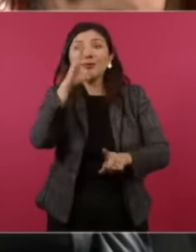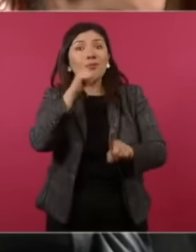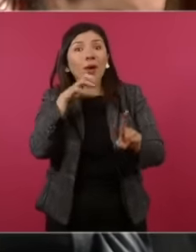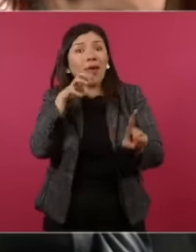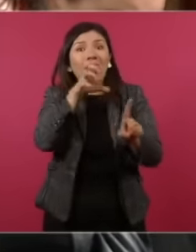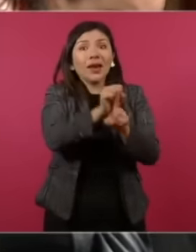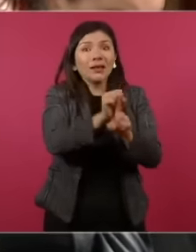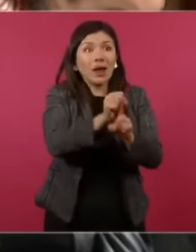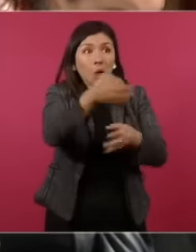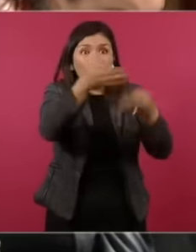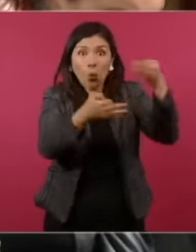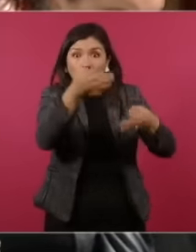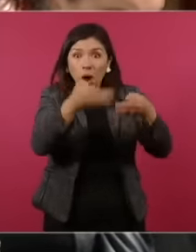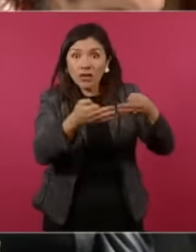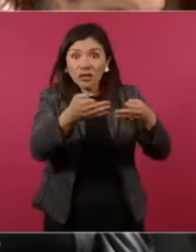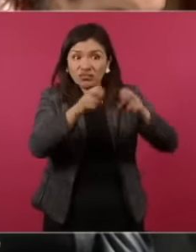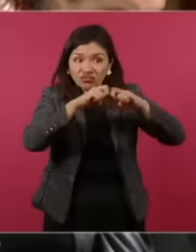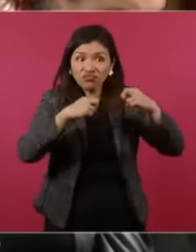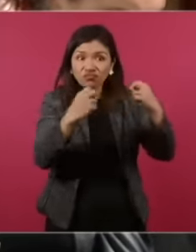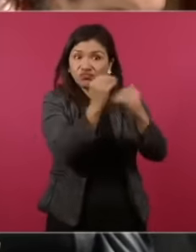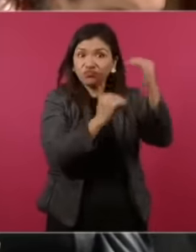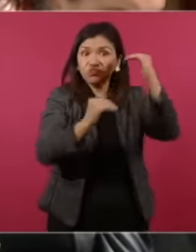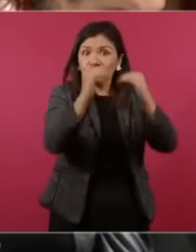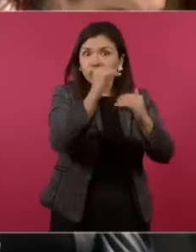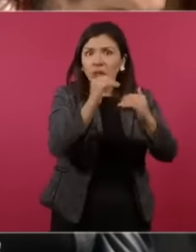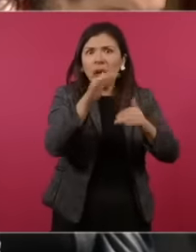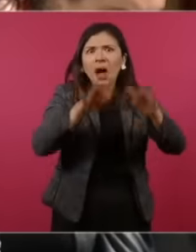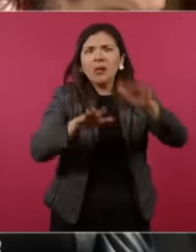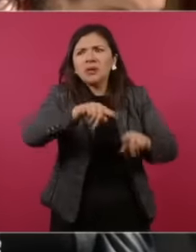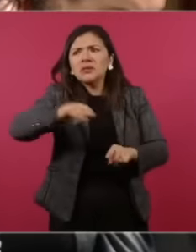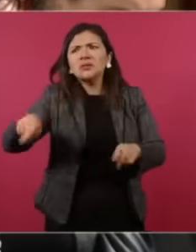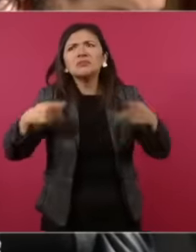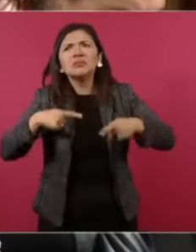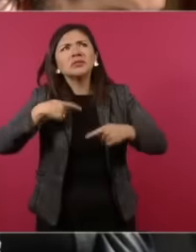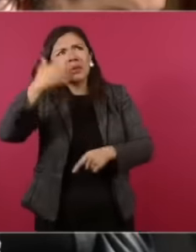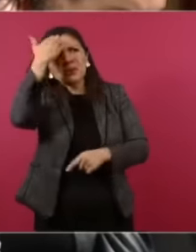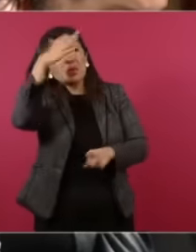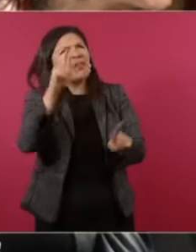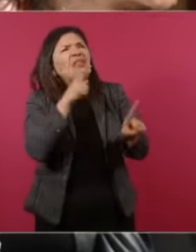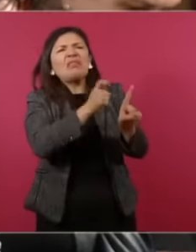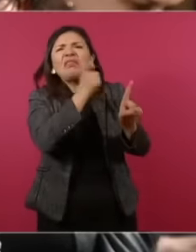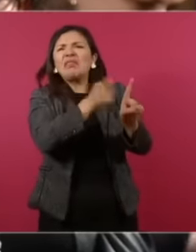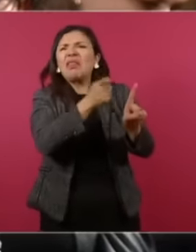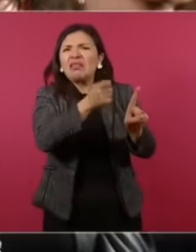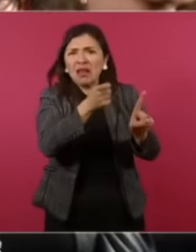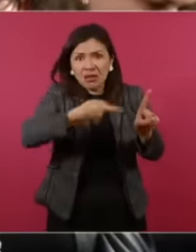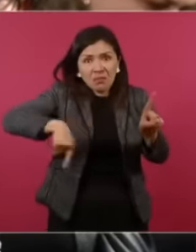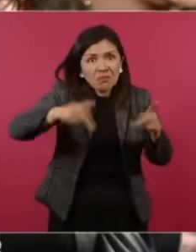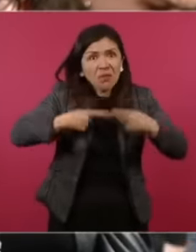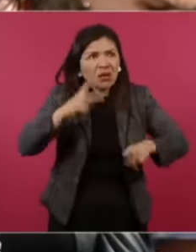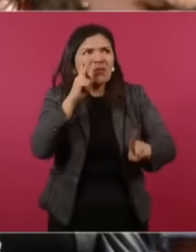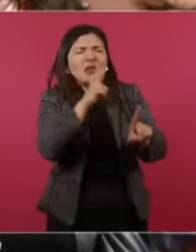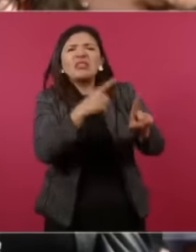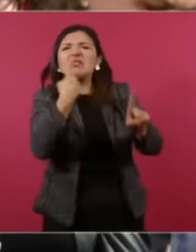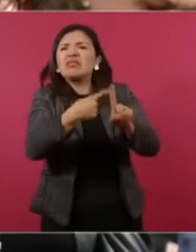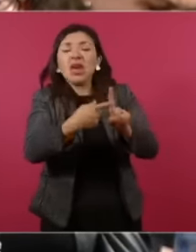the judges, the magistrates, the people don't even know them, they don't know them, you see, they benefited you,